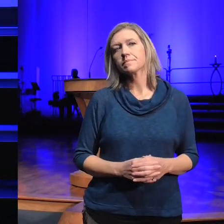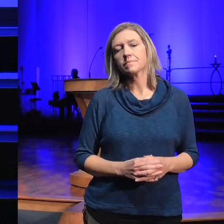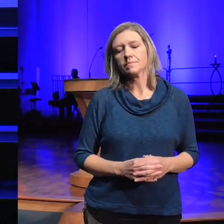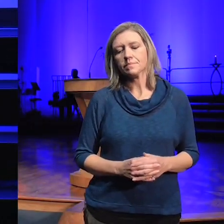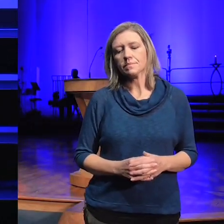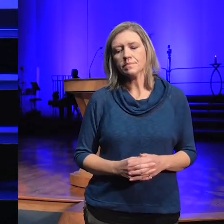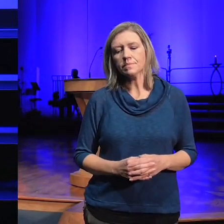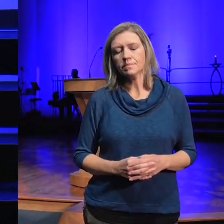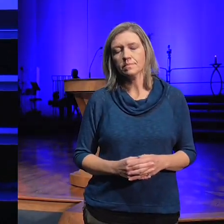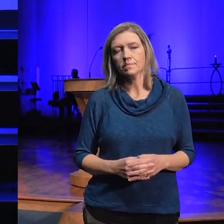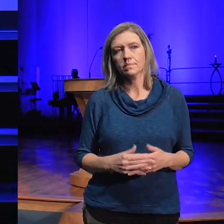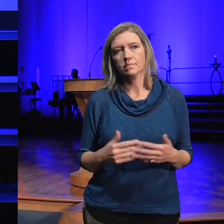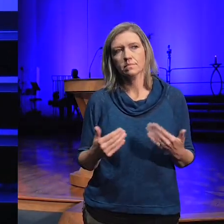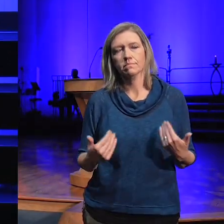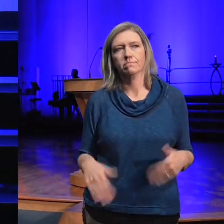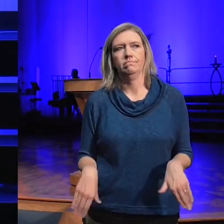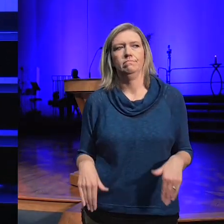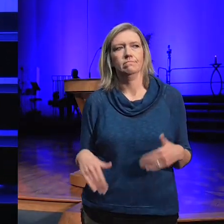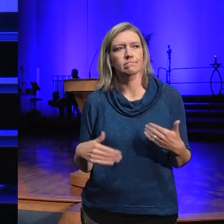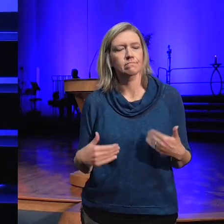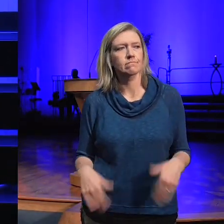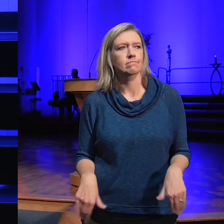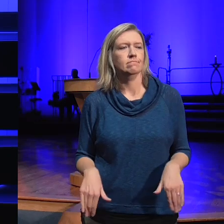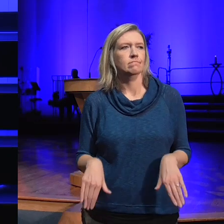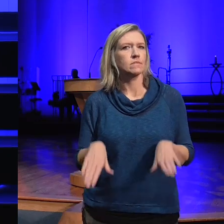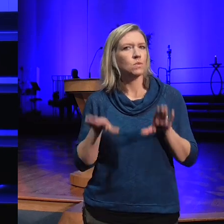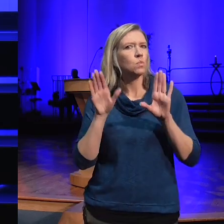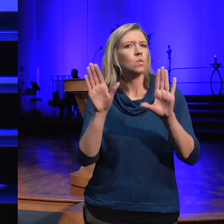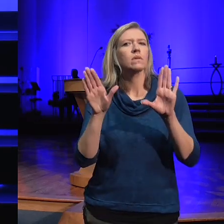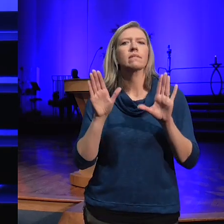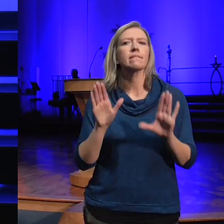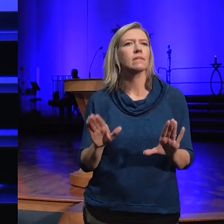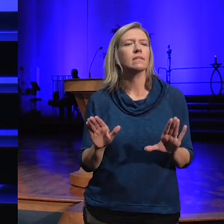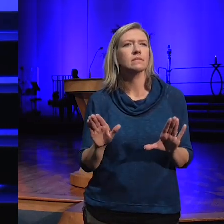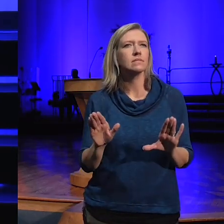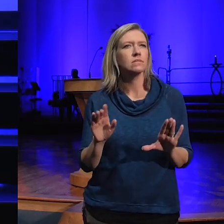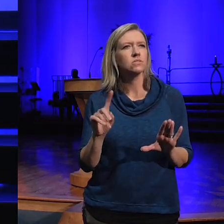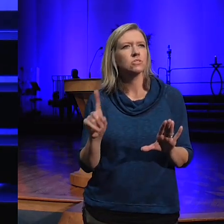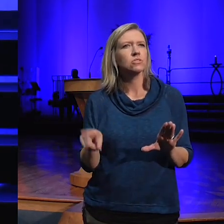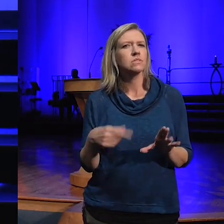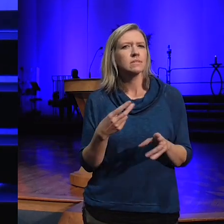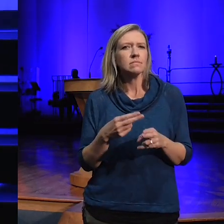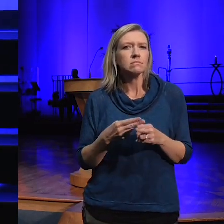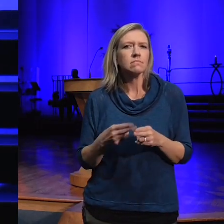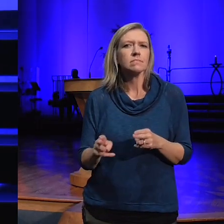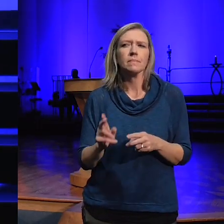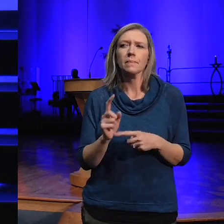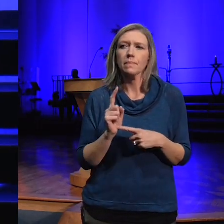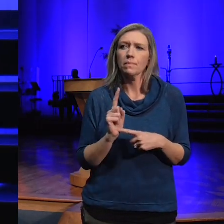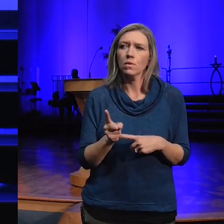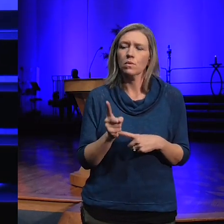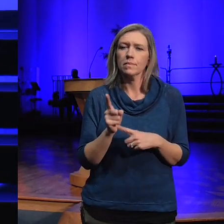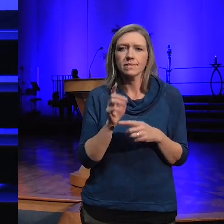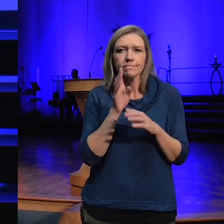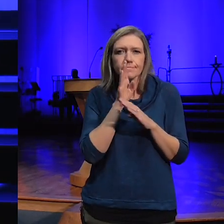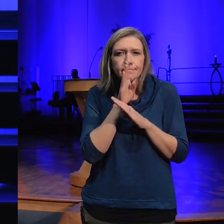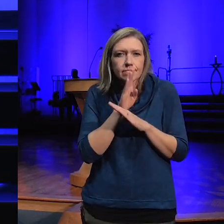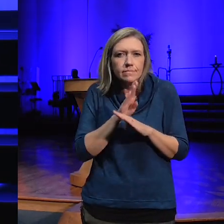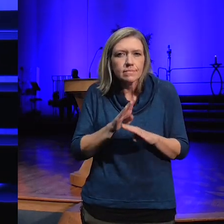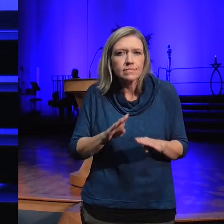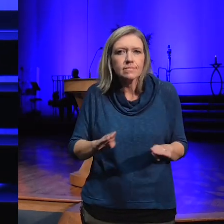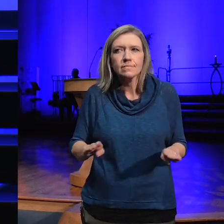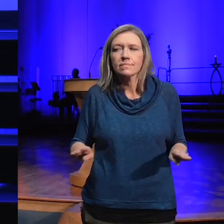how wonderful it is to just take a moment in this silence and this Stillness to come together in